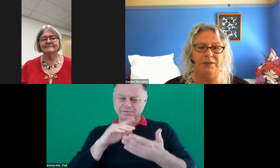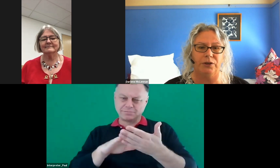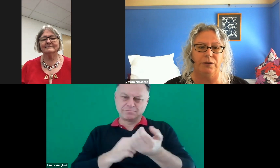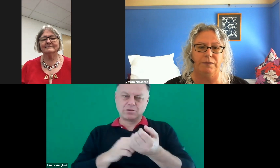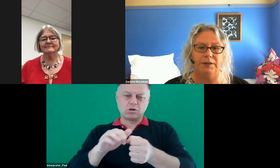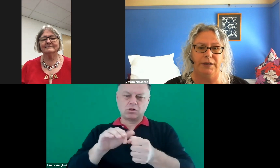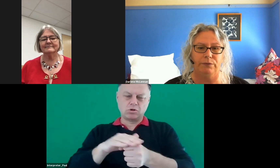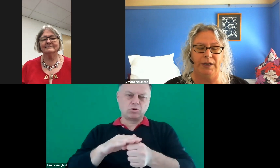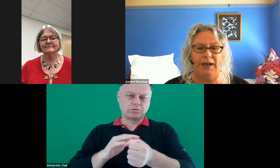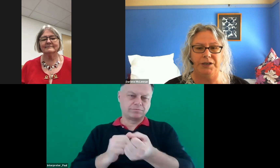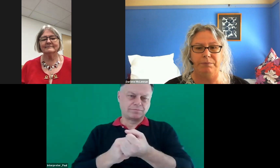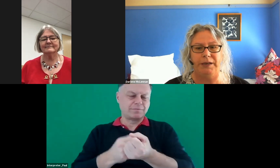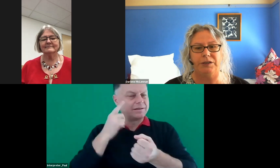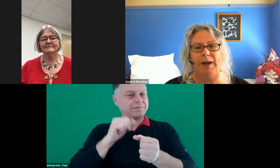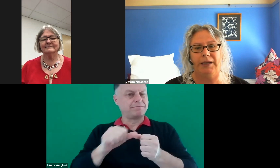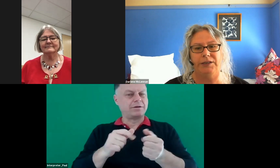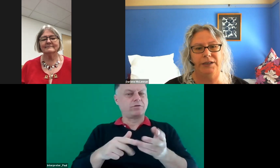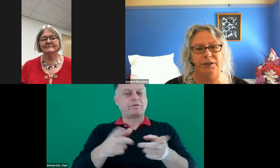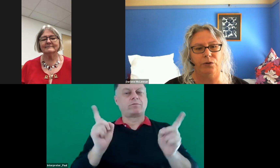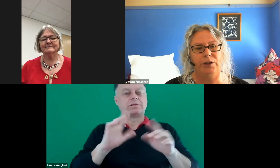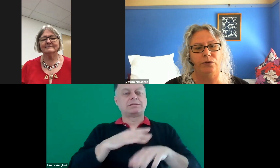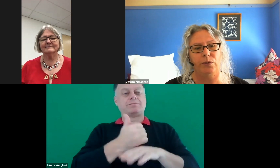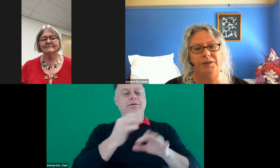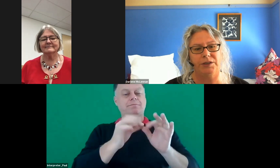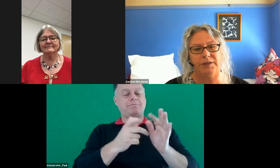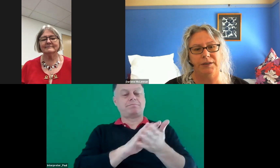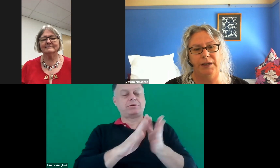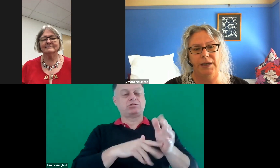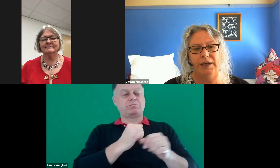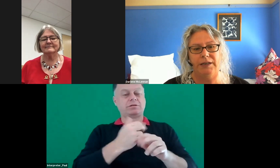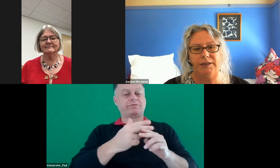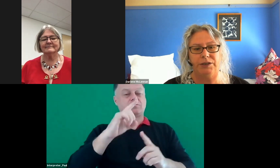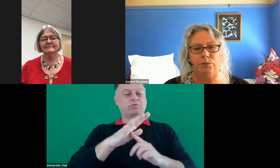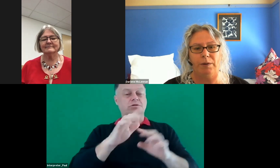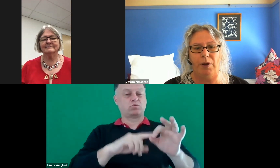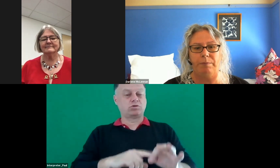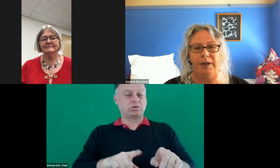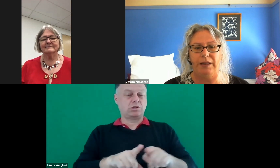served if we engaged in benchmarking to consider critical questions, such as what might be the